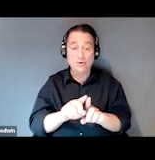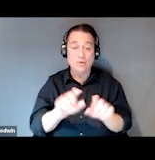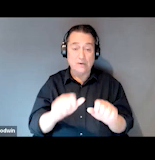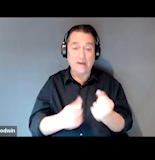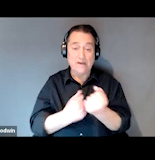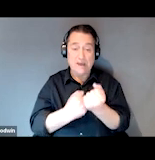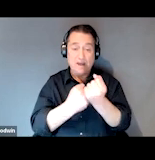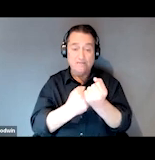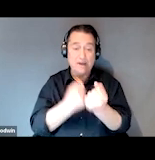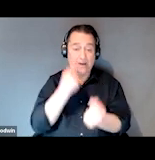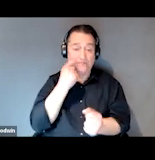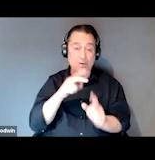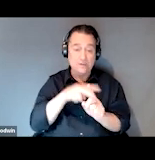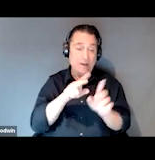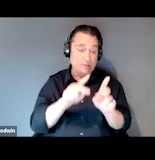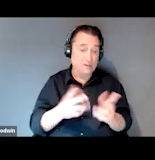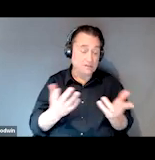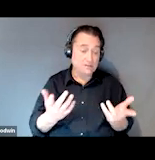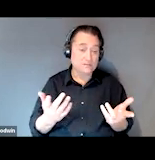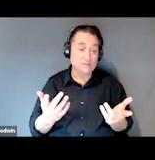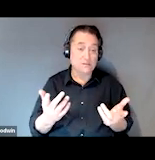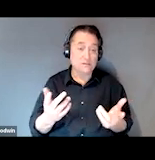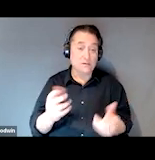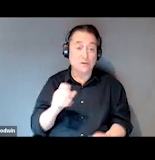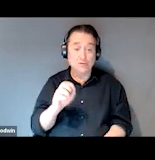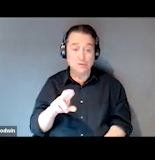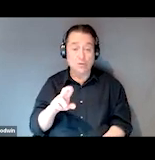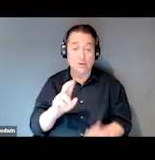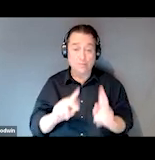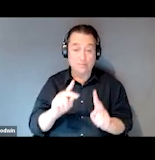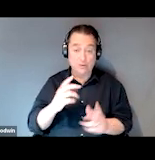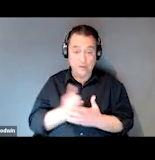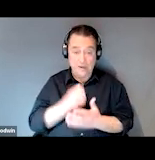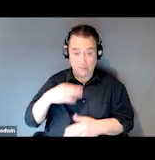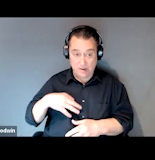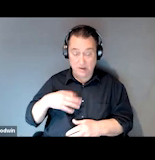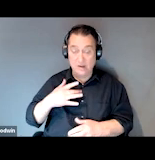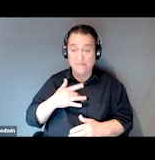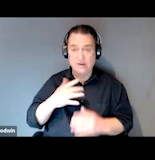A lot of times, the SOAR beneficiaries feel more comfortable with the case manager sharing